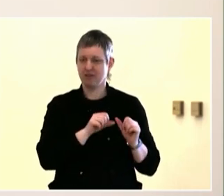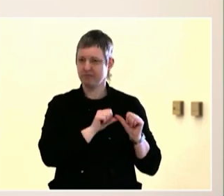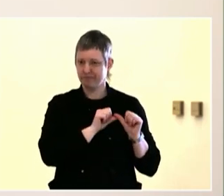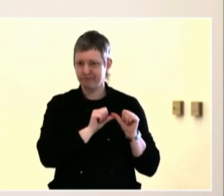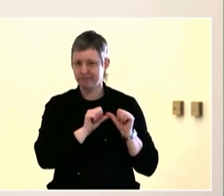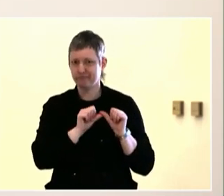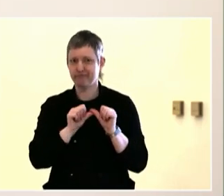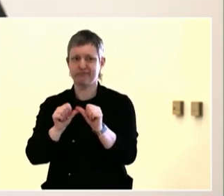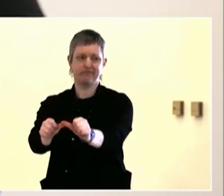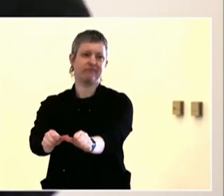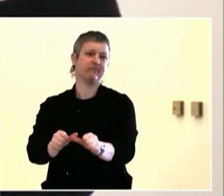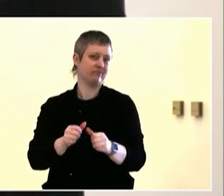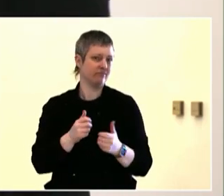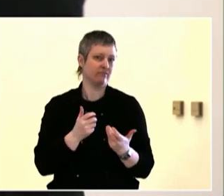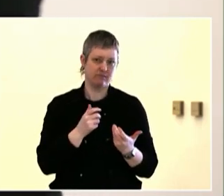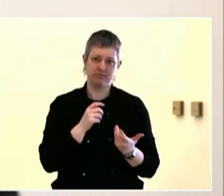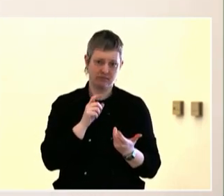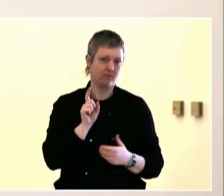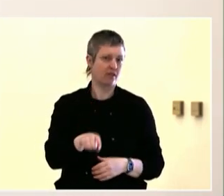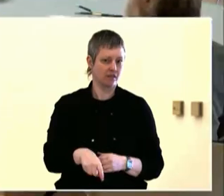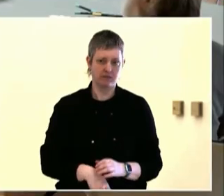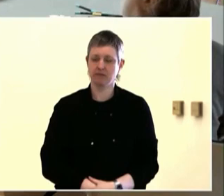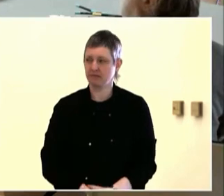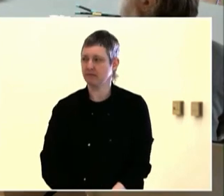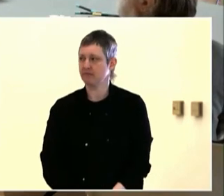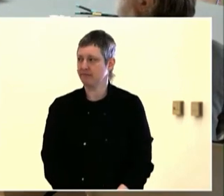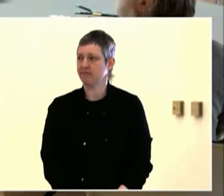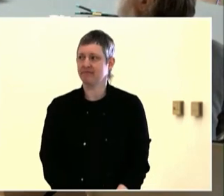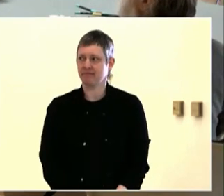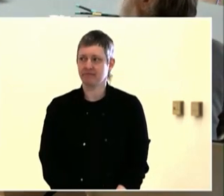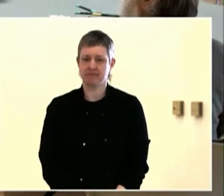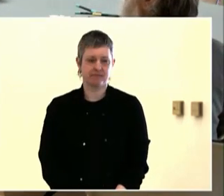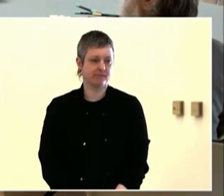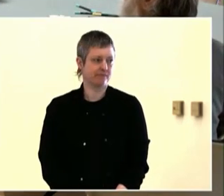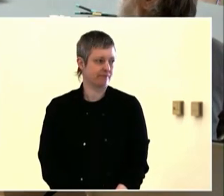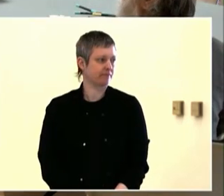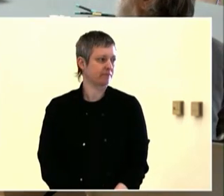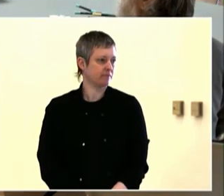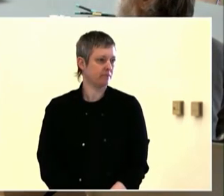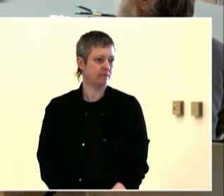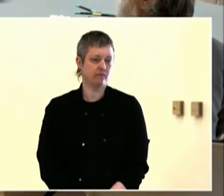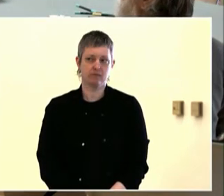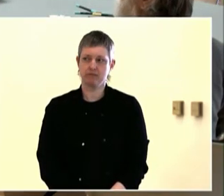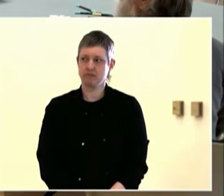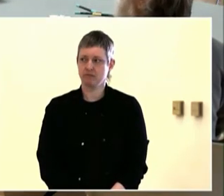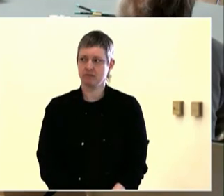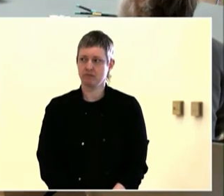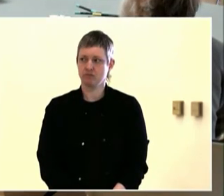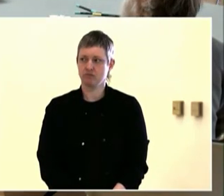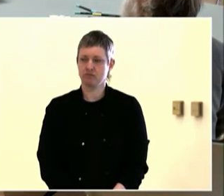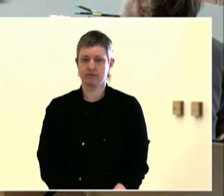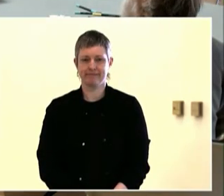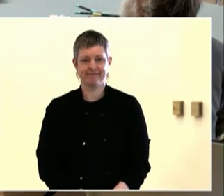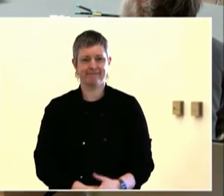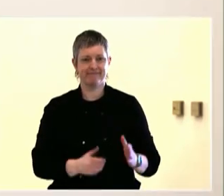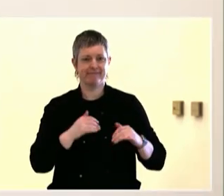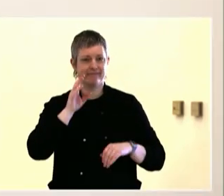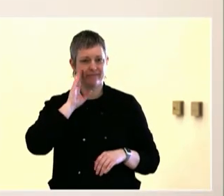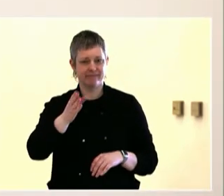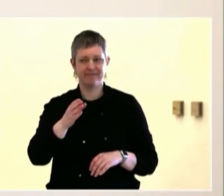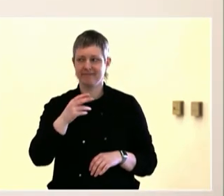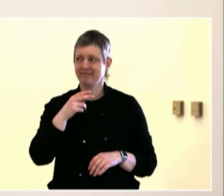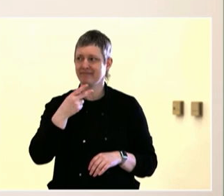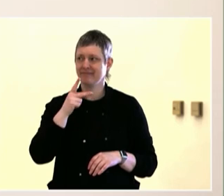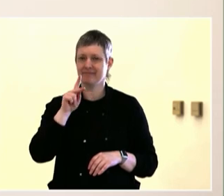second panel of Ed, Alisha, and